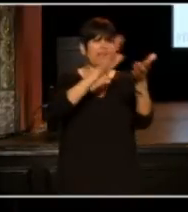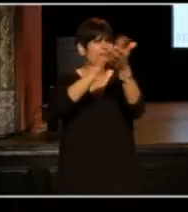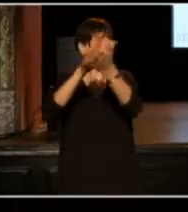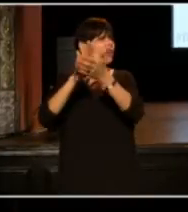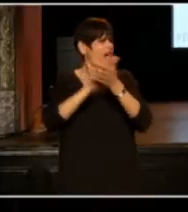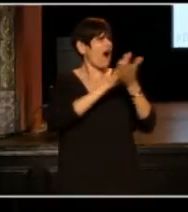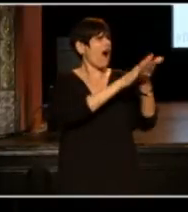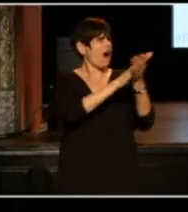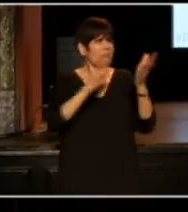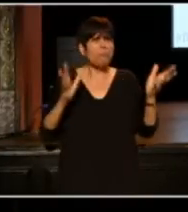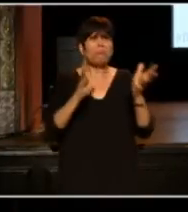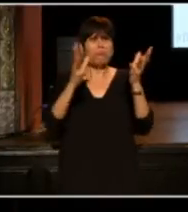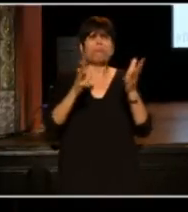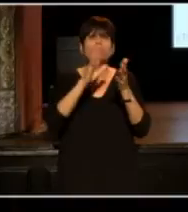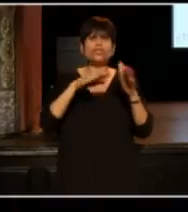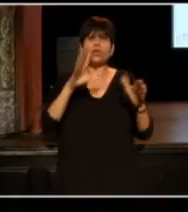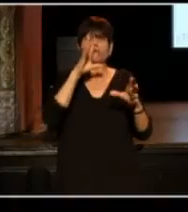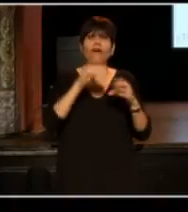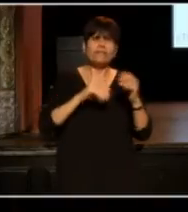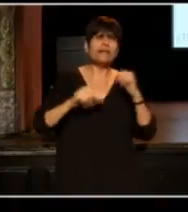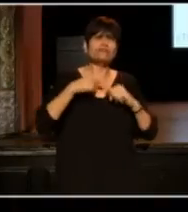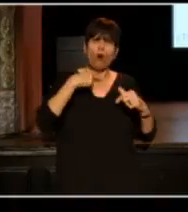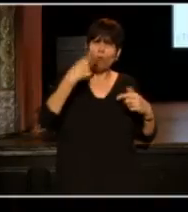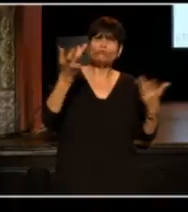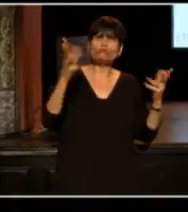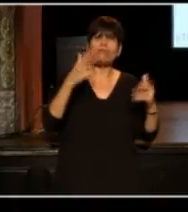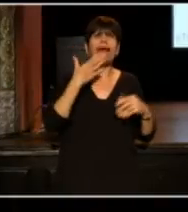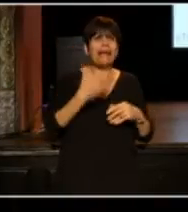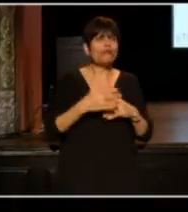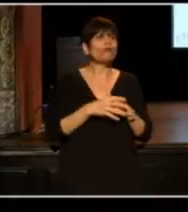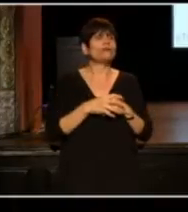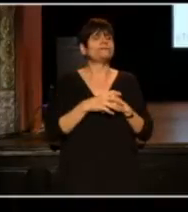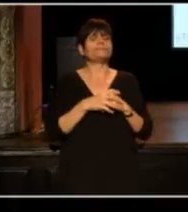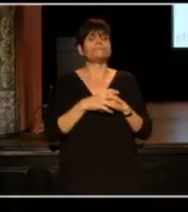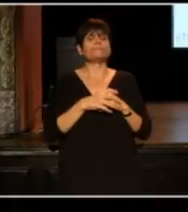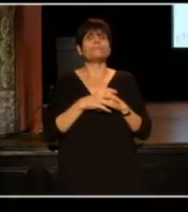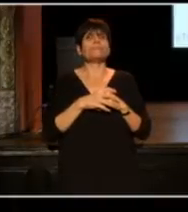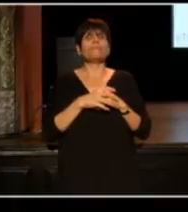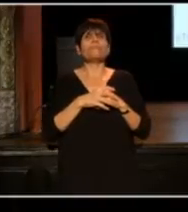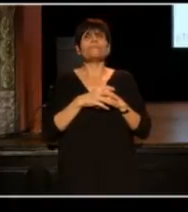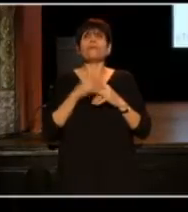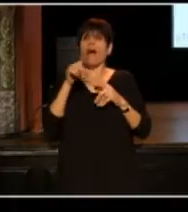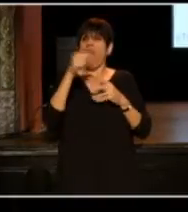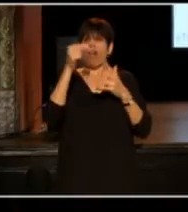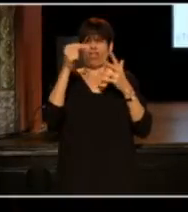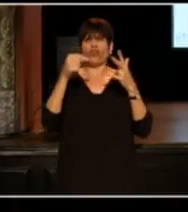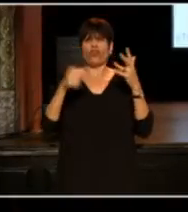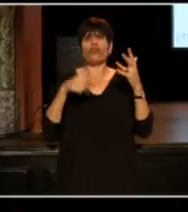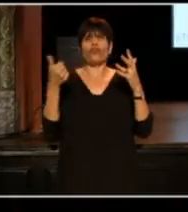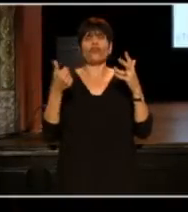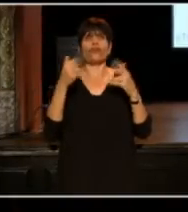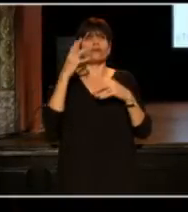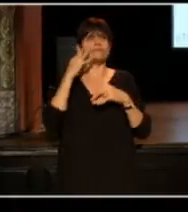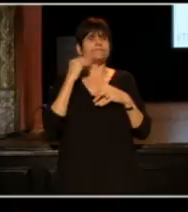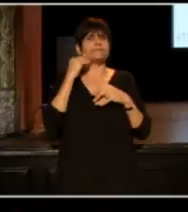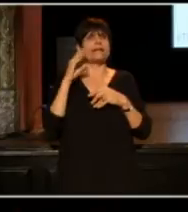One person knows it and the rest because I told you too. Thank you. You've heard some of the other stuff in the bio,